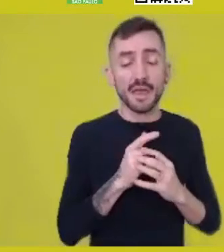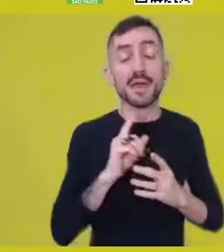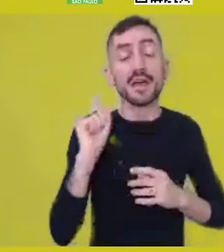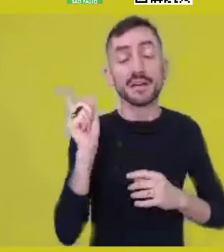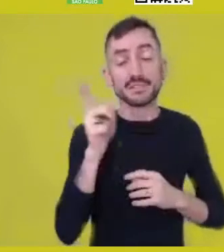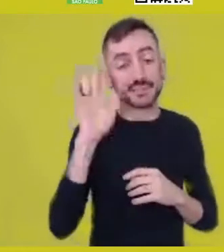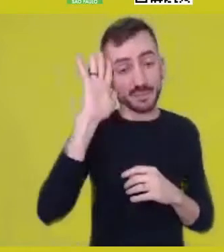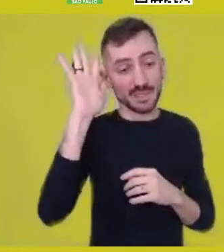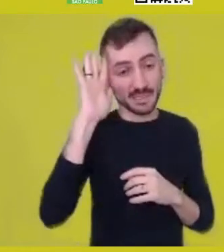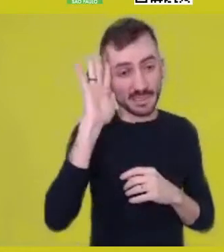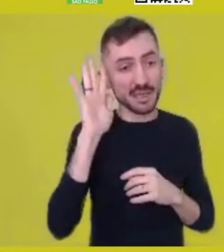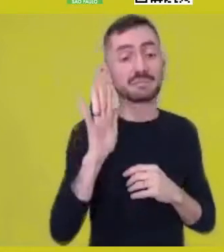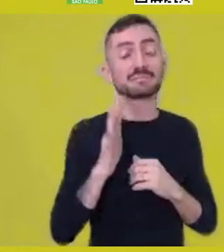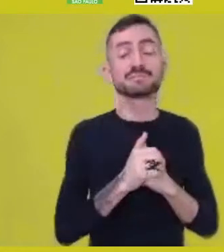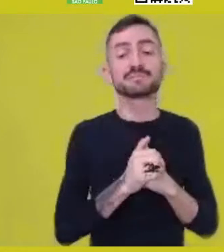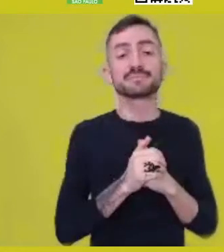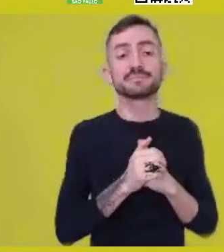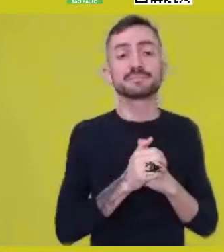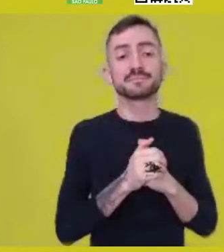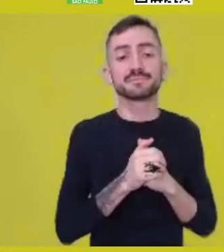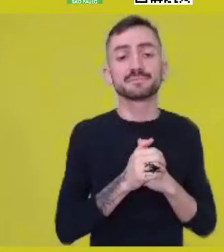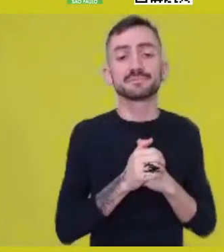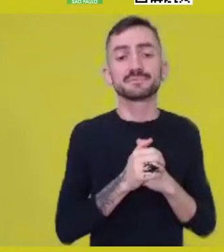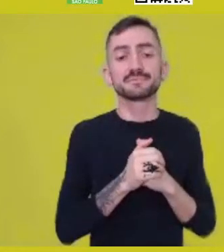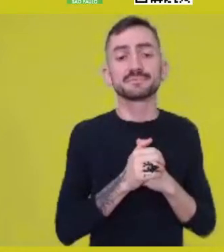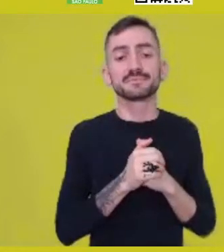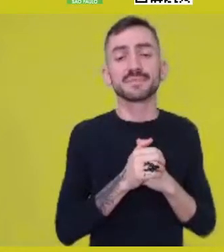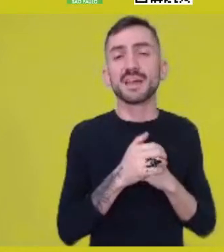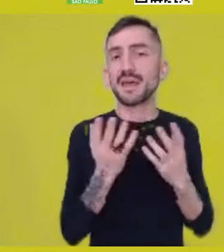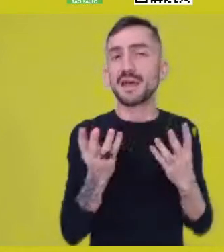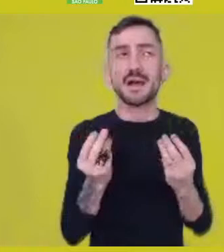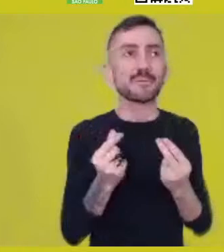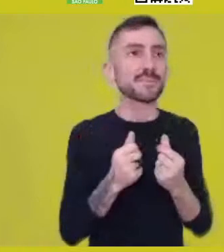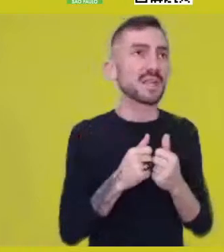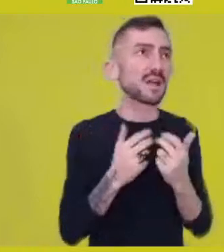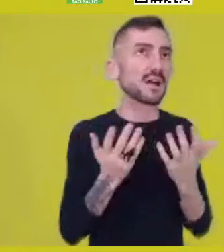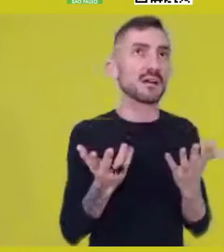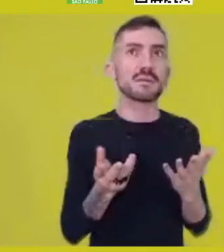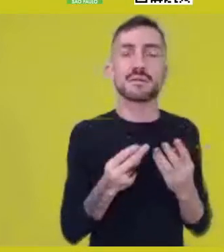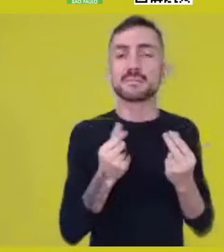the question focuses on